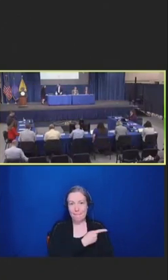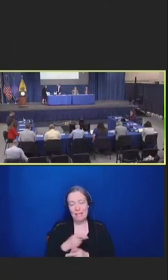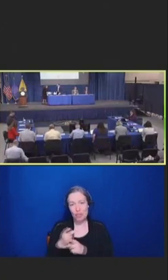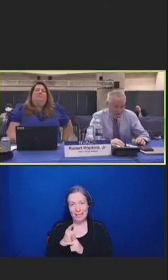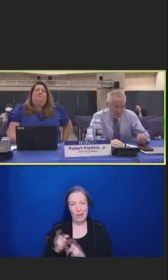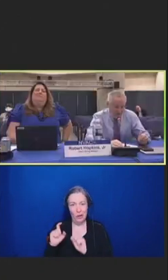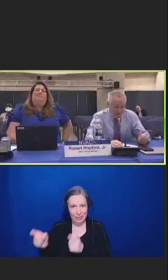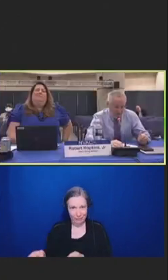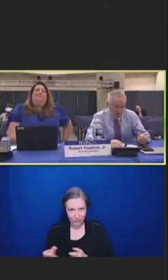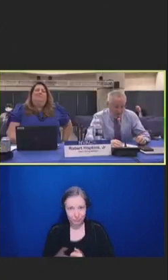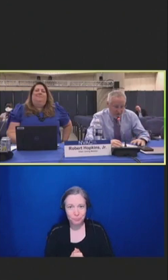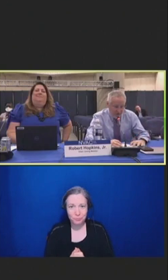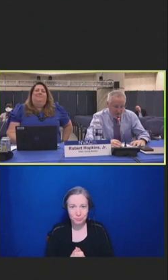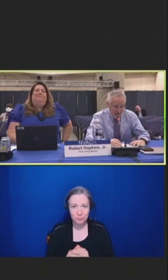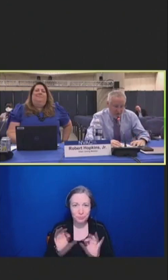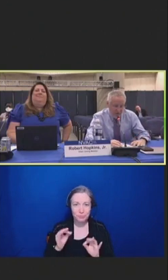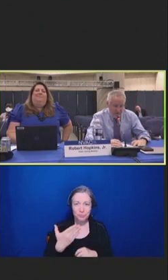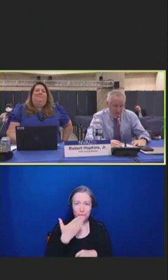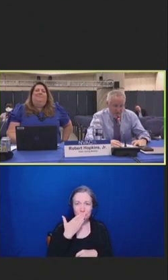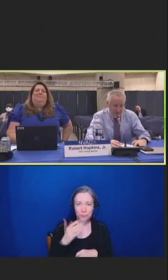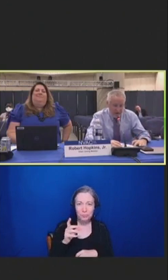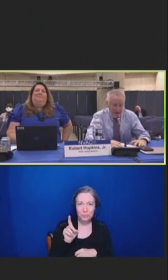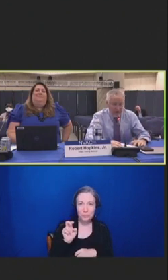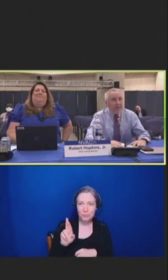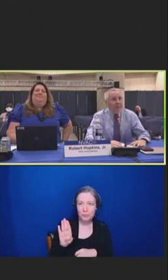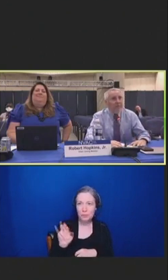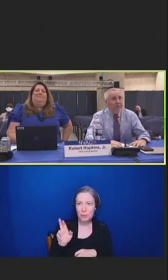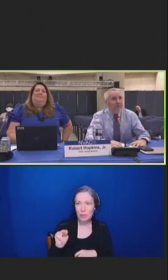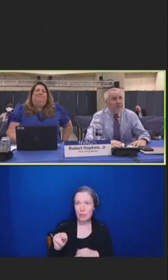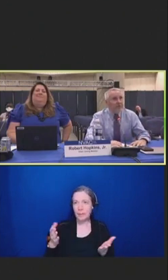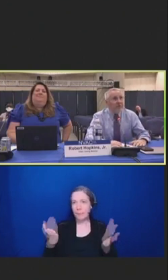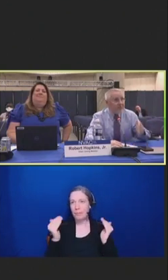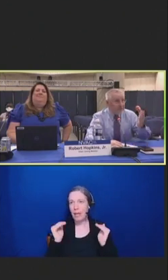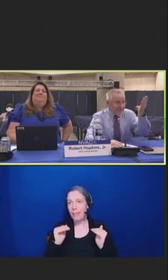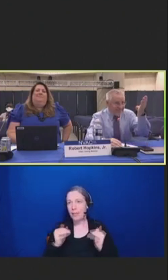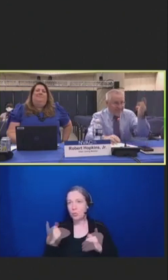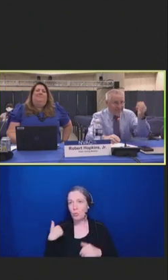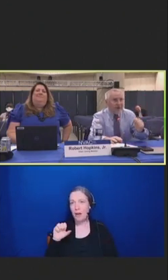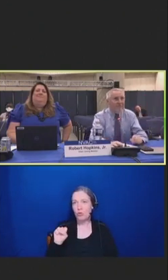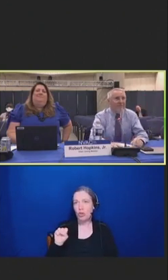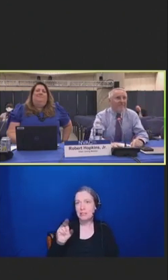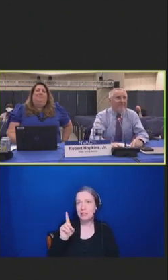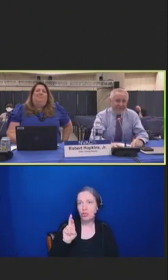Our next presenter is Shawn Martin from the American Academy of Family Physicians.